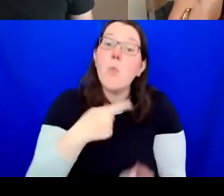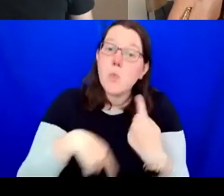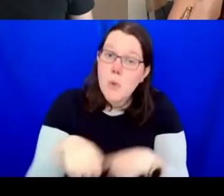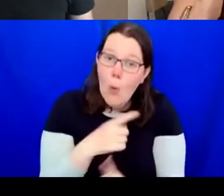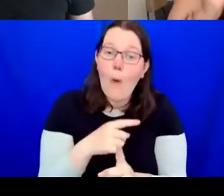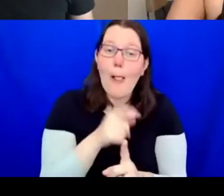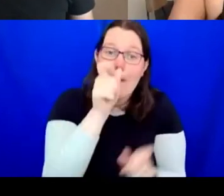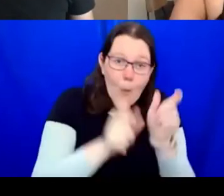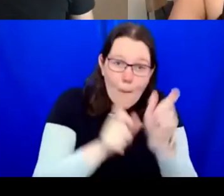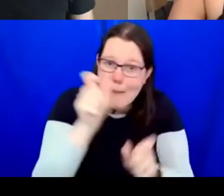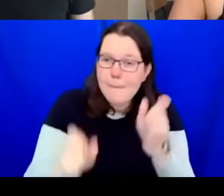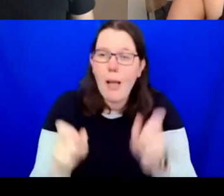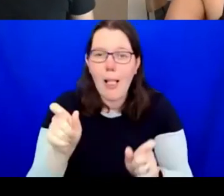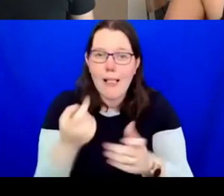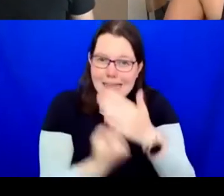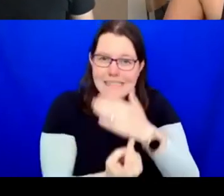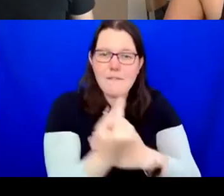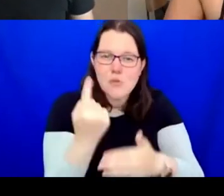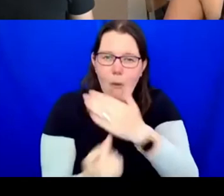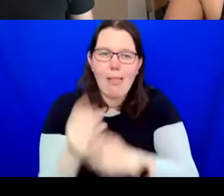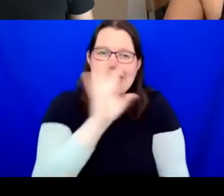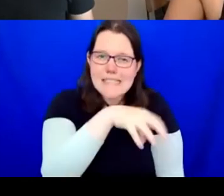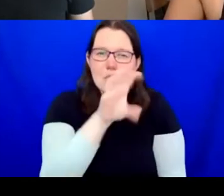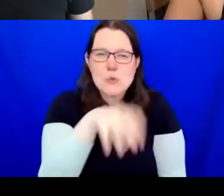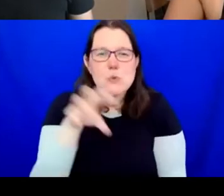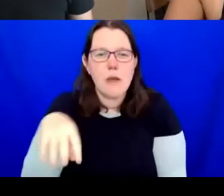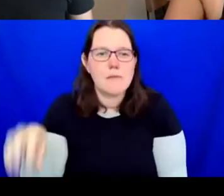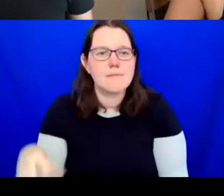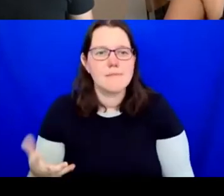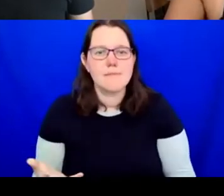I don't think about creating models for change because once something becomes a model it has been